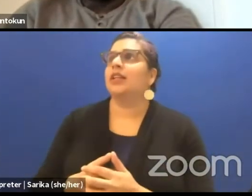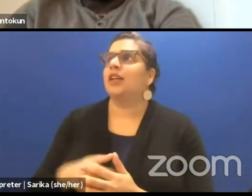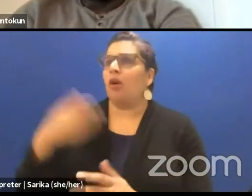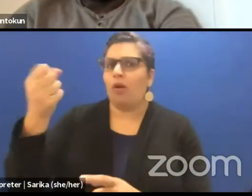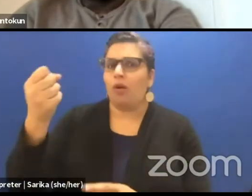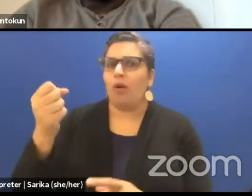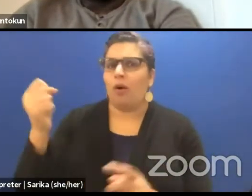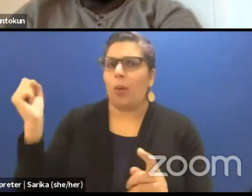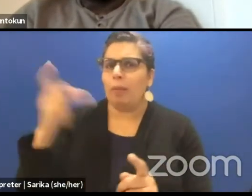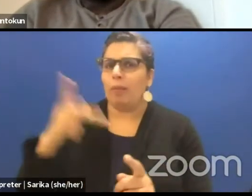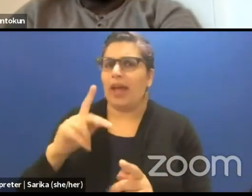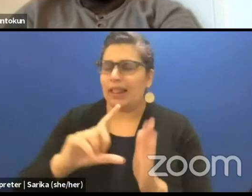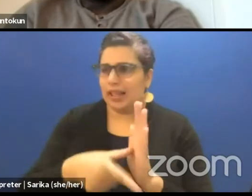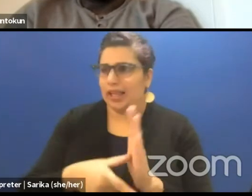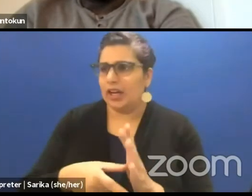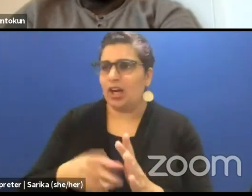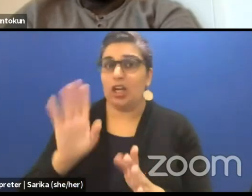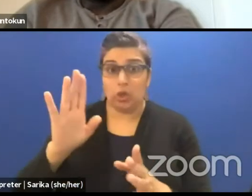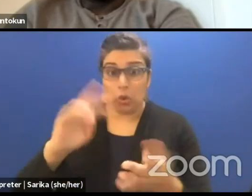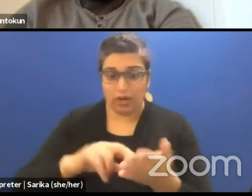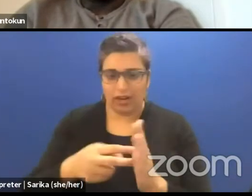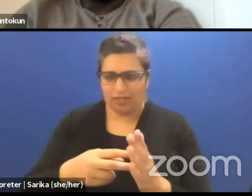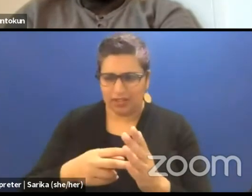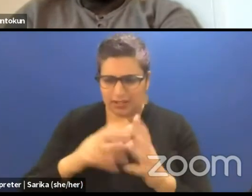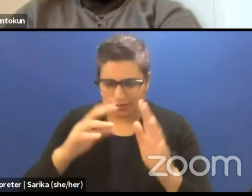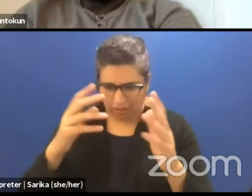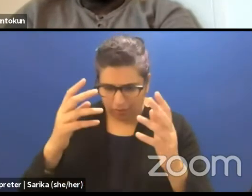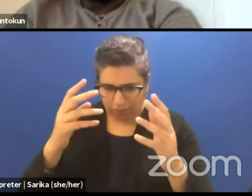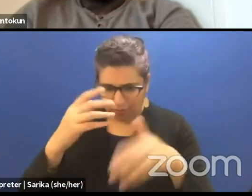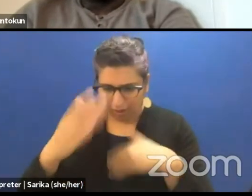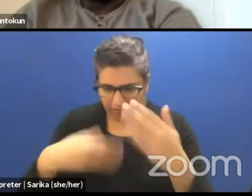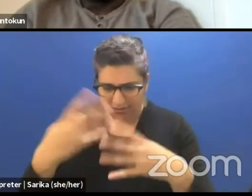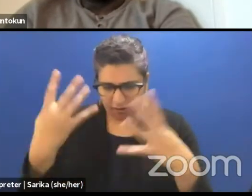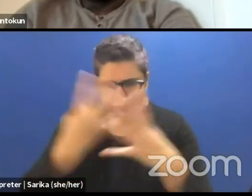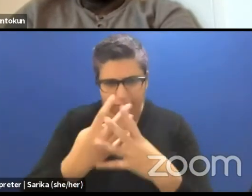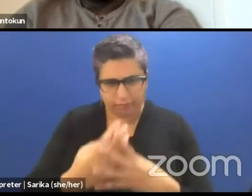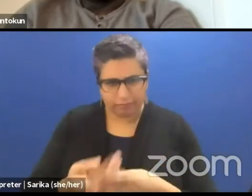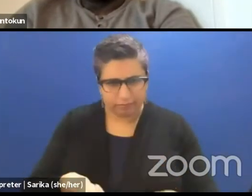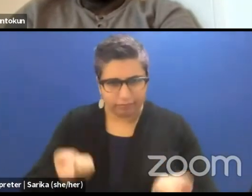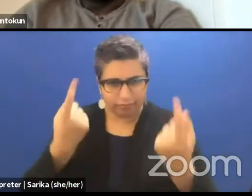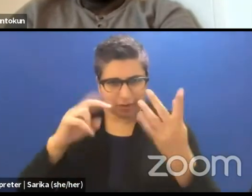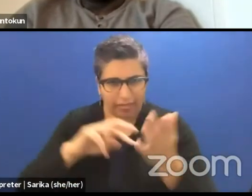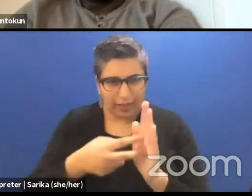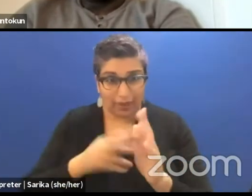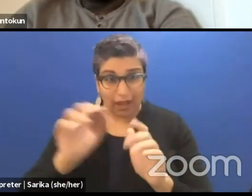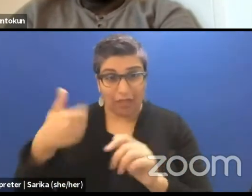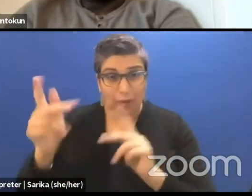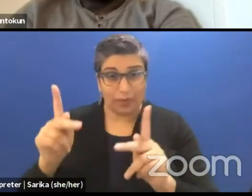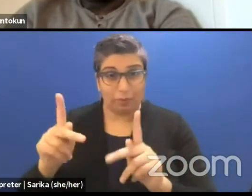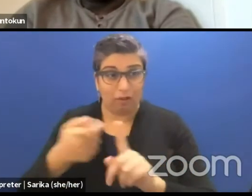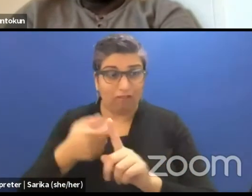and how other folks in other disciplines can actually fulfill that role